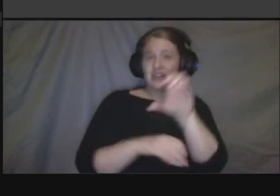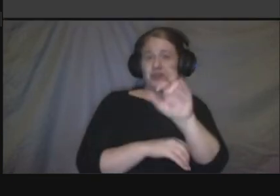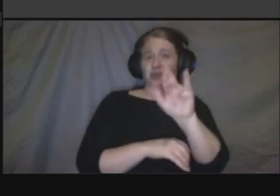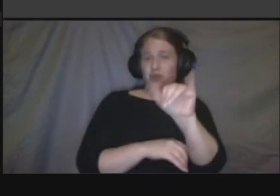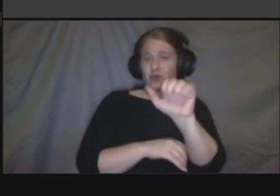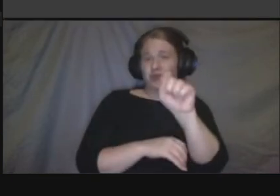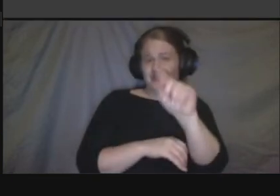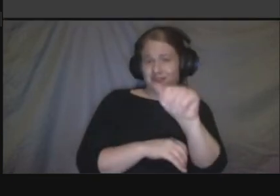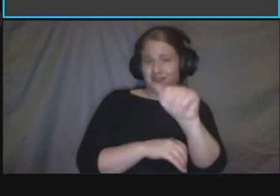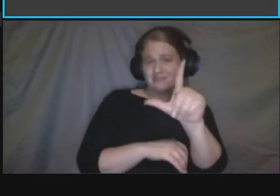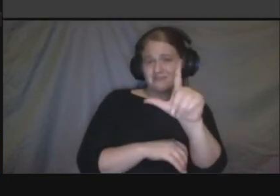crystal city water park